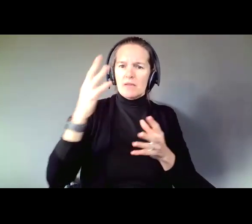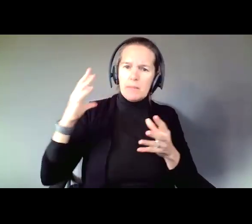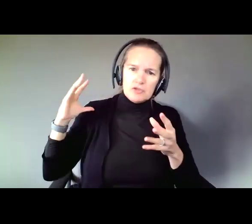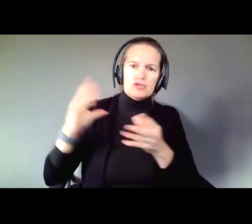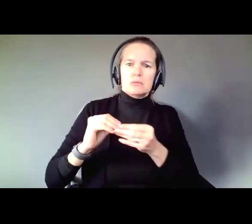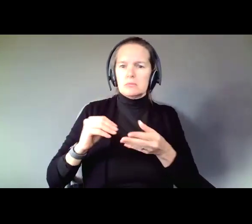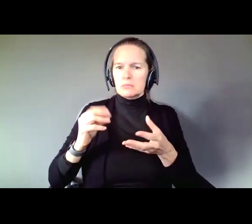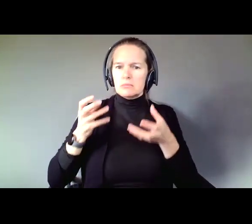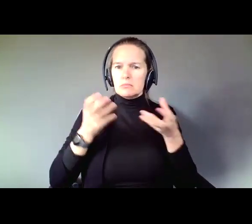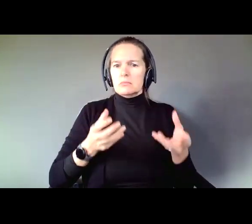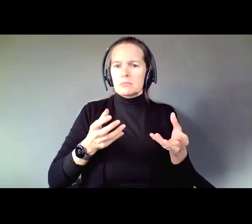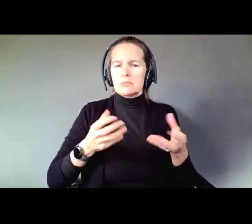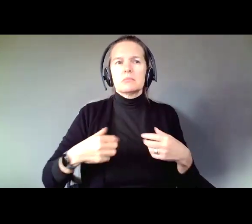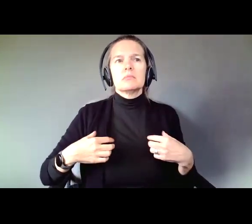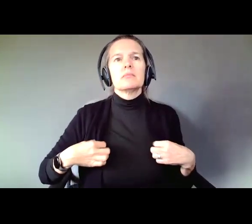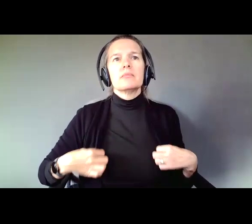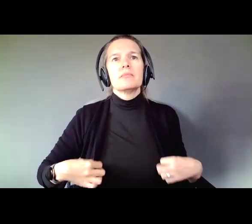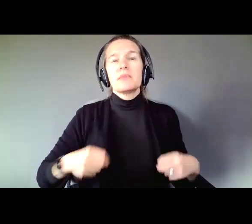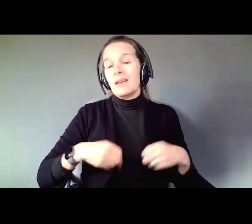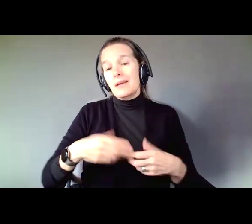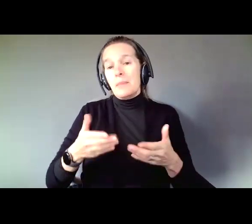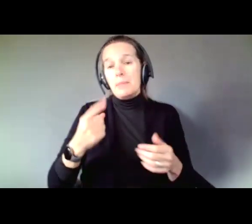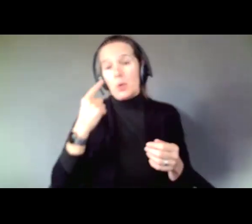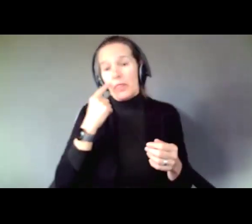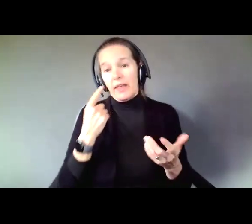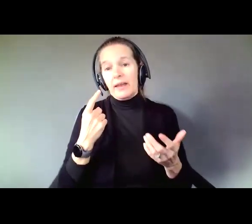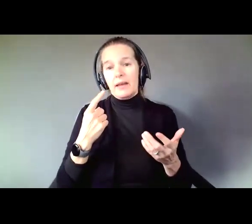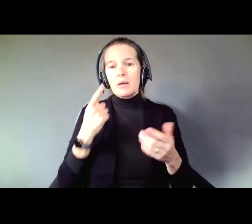Now, you are probably thinking, because most of the people I talk to do, okay, we are pushing